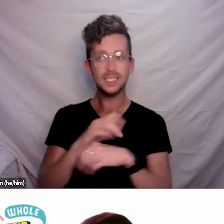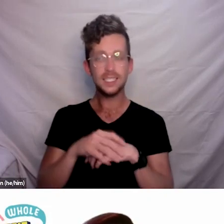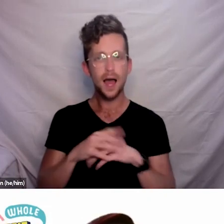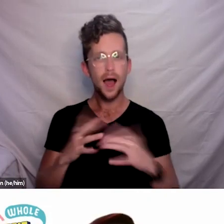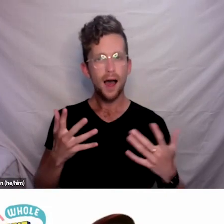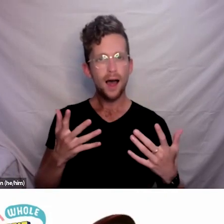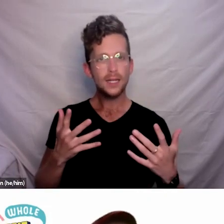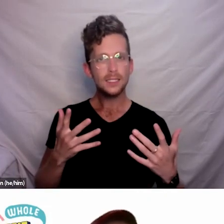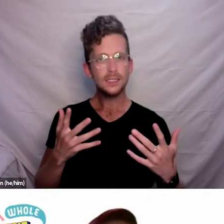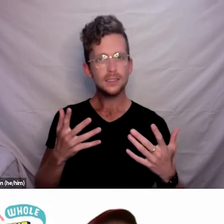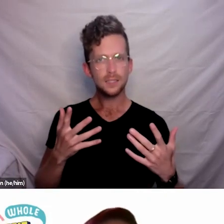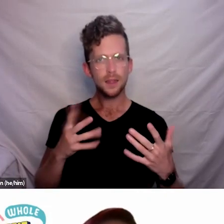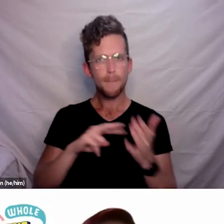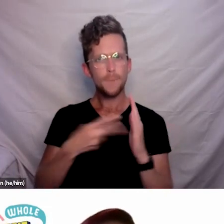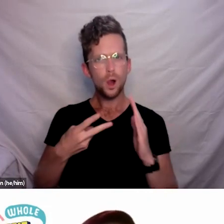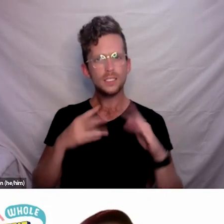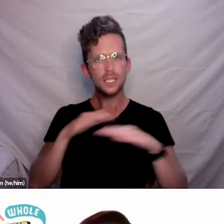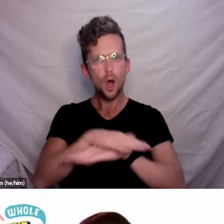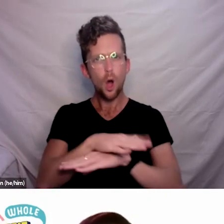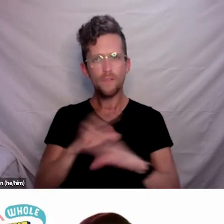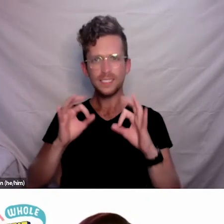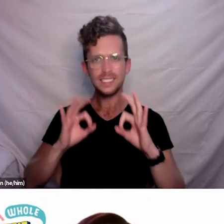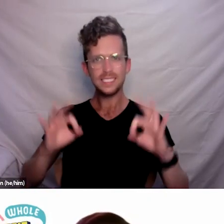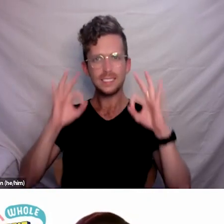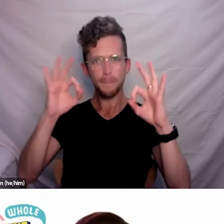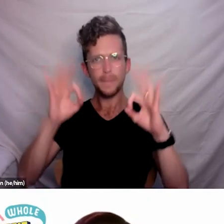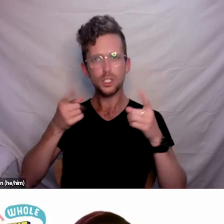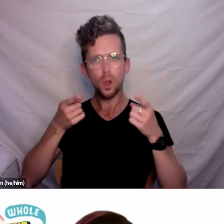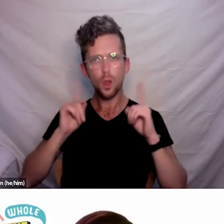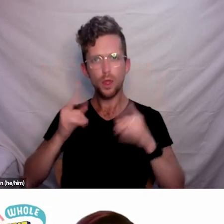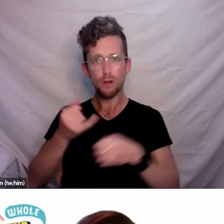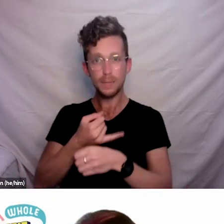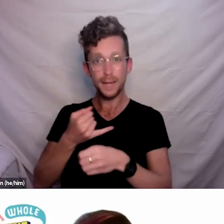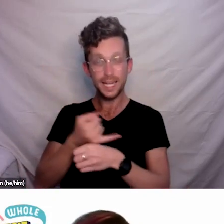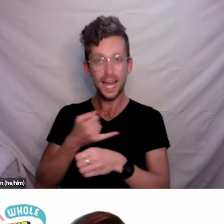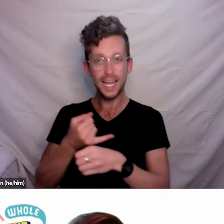that’s in place for those who are on special authority medication, especially for those,